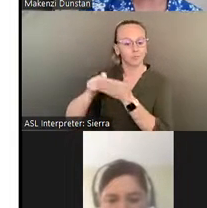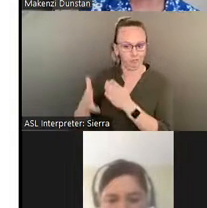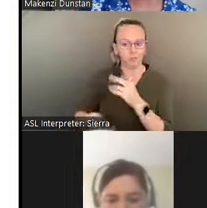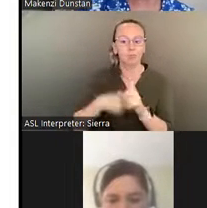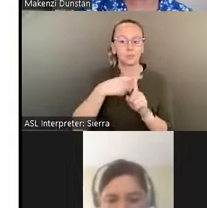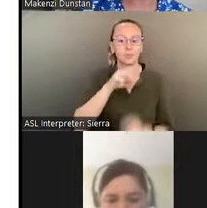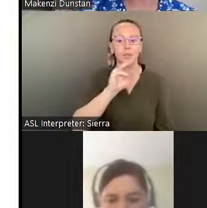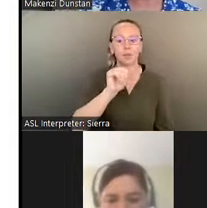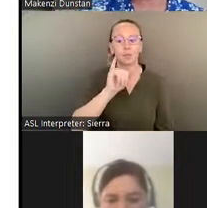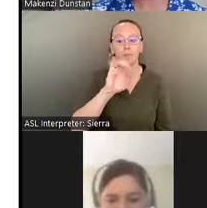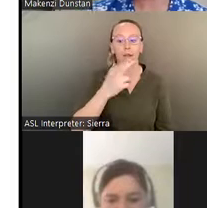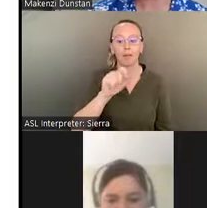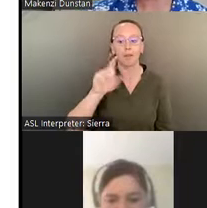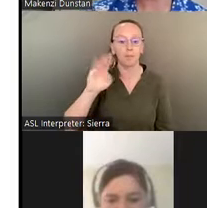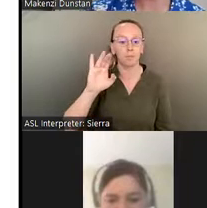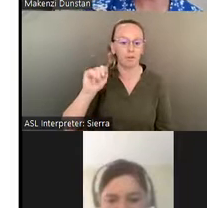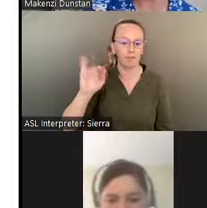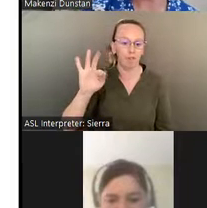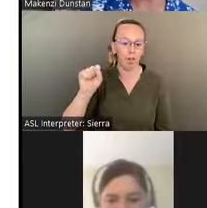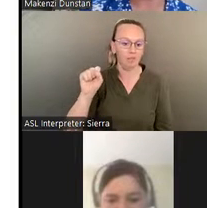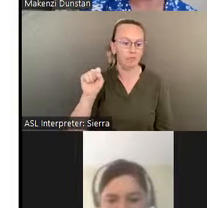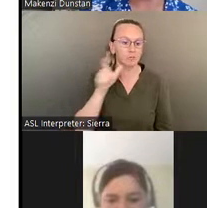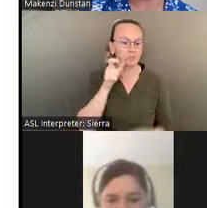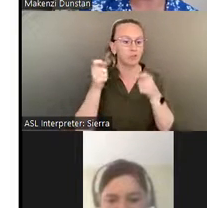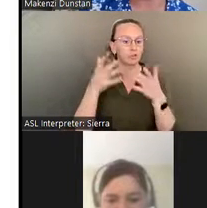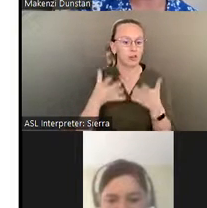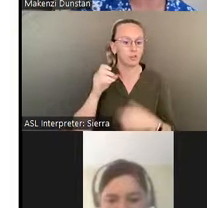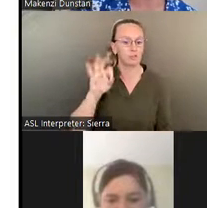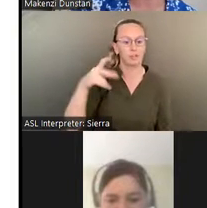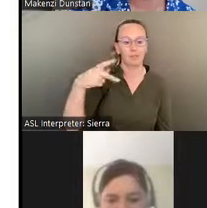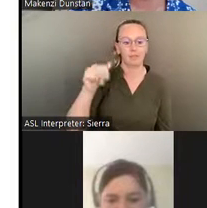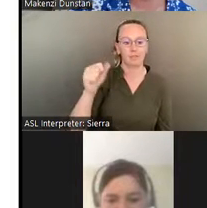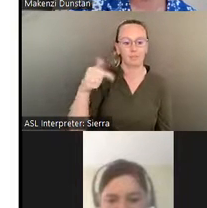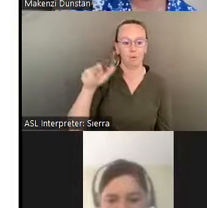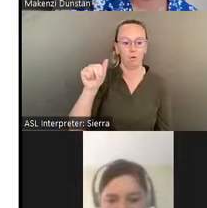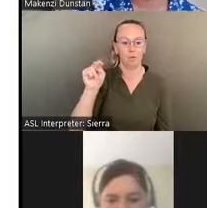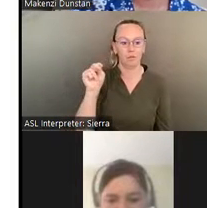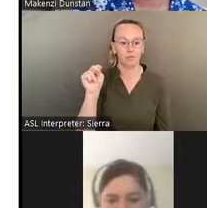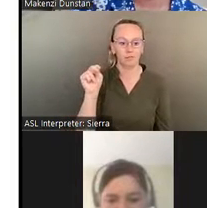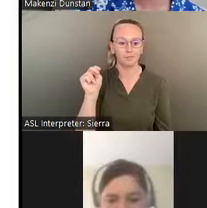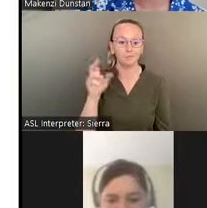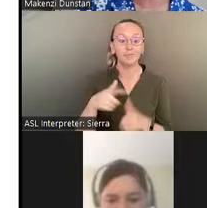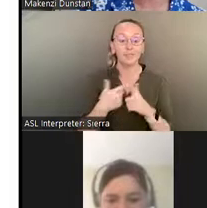Providing American Sign Language interpretation today are Michelle and Sierra.